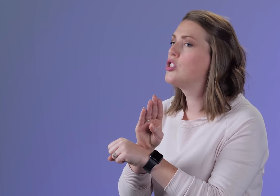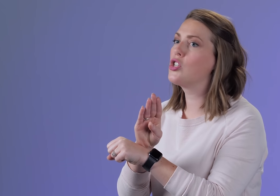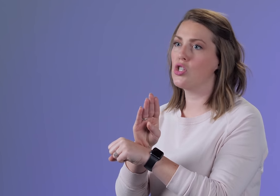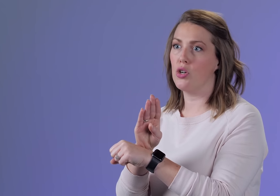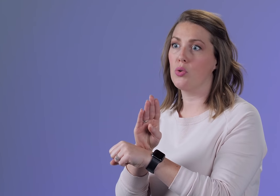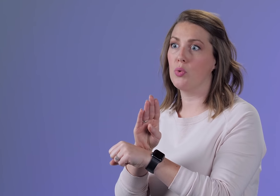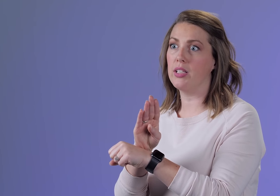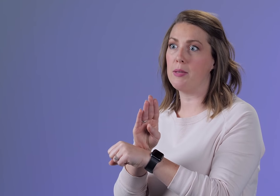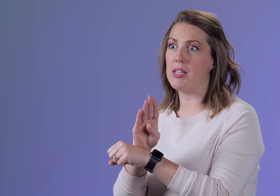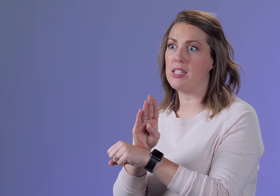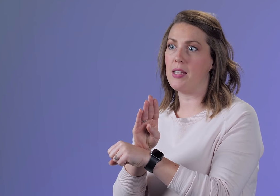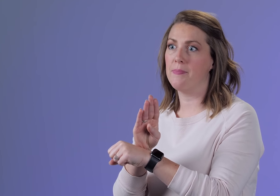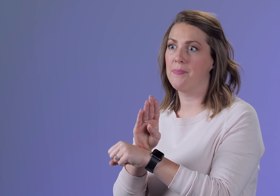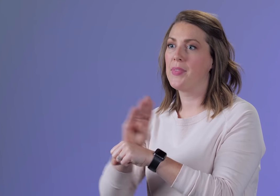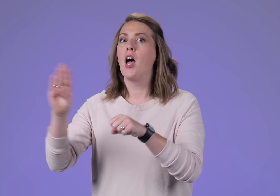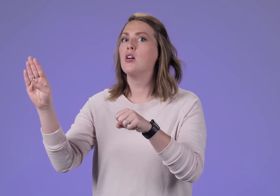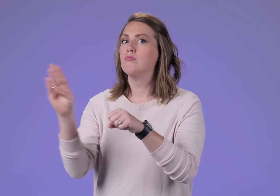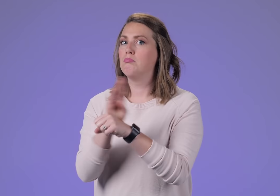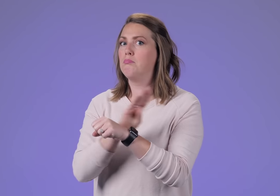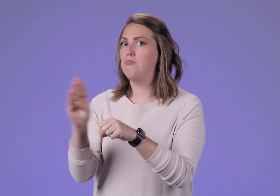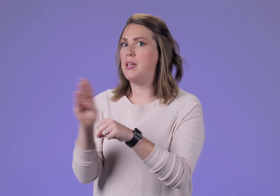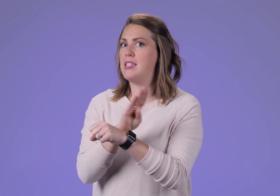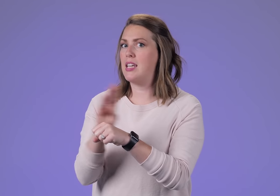to show you're really busy. BUSY